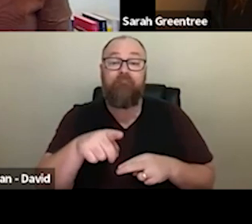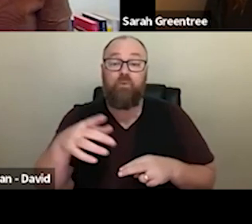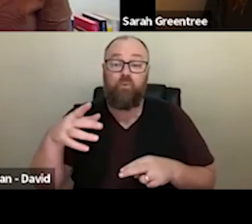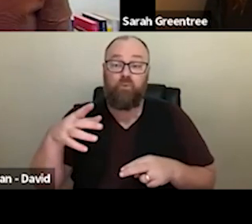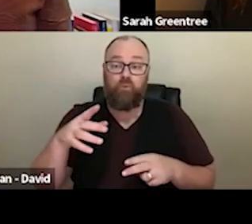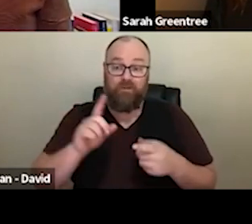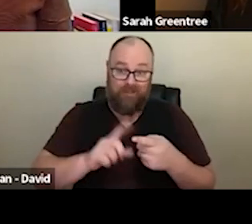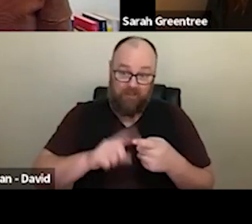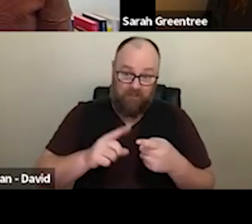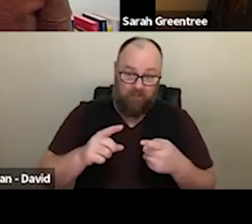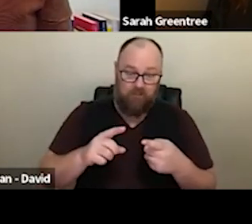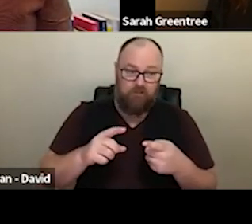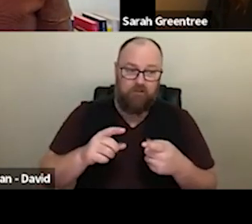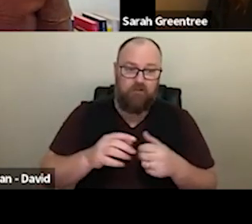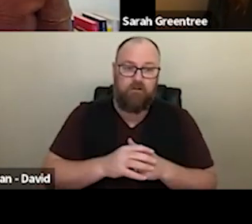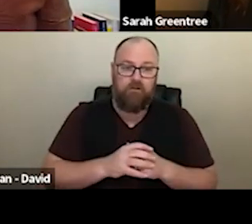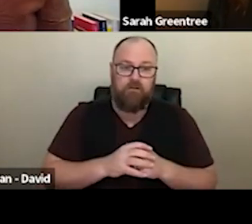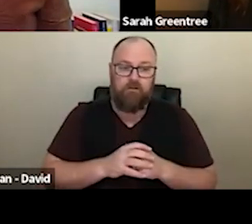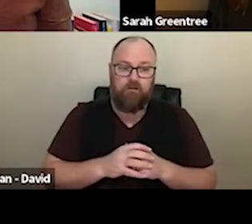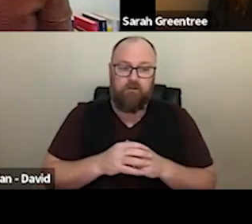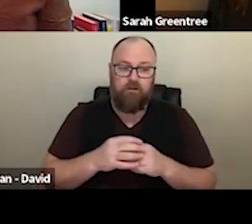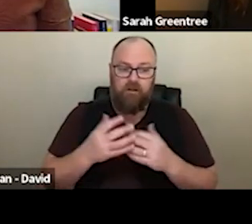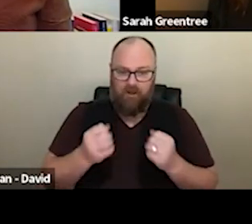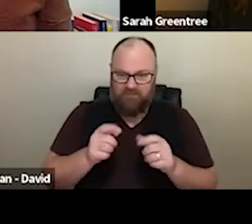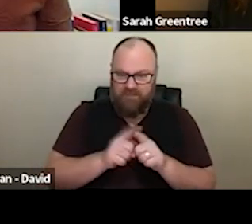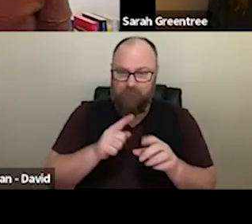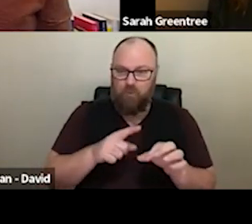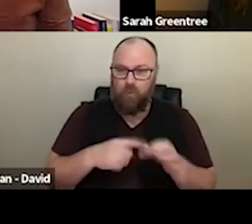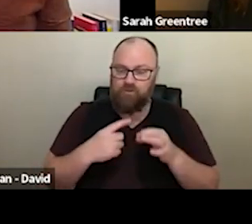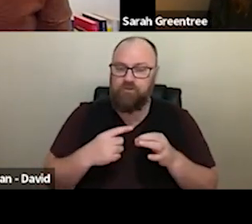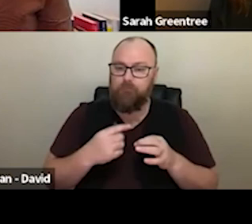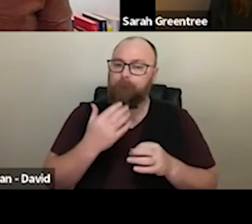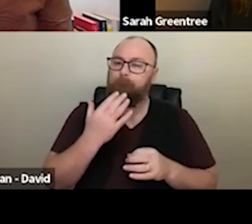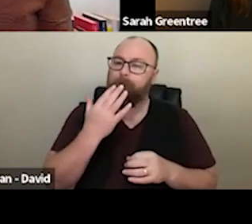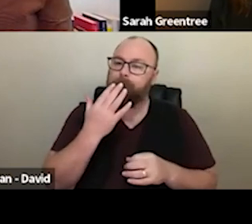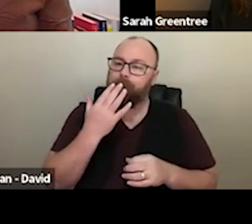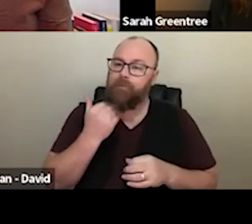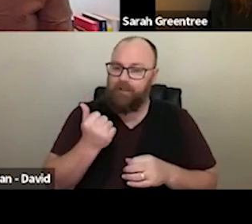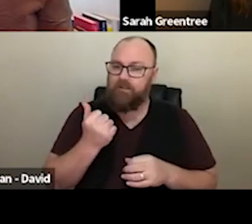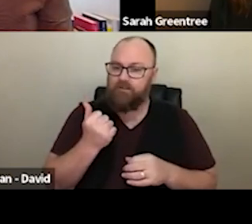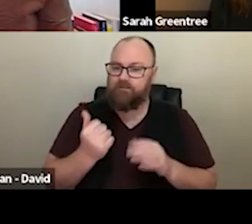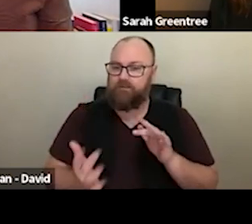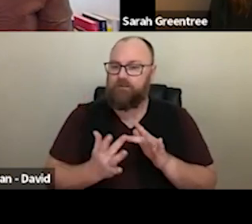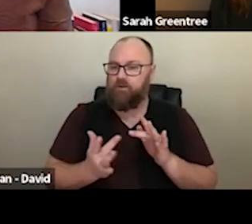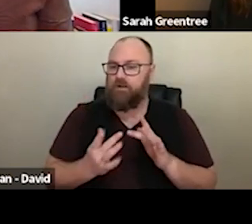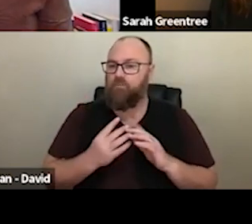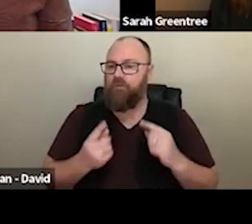with those that have that have asked questions; and if you still what are recommend, too, is If you still have the if you still have that question, and please, get in touch with us there's through our get in touch with us